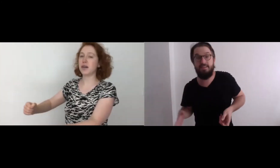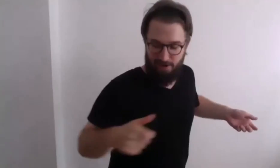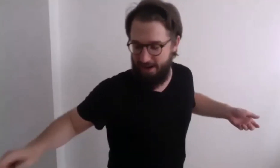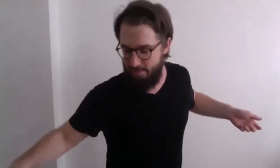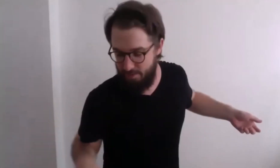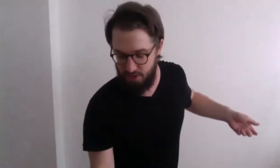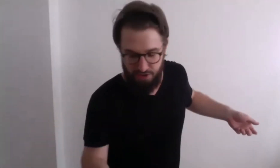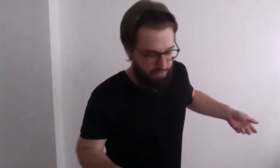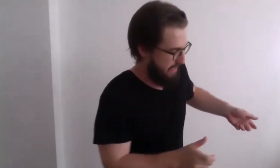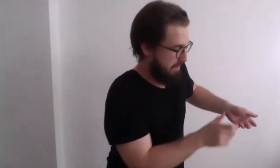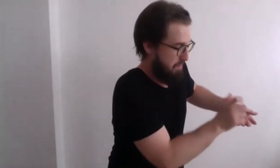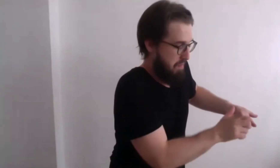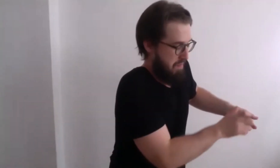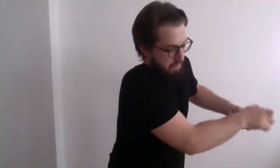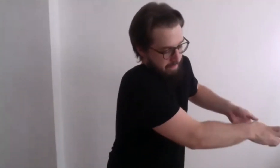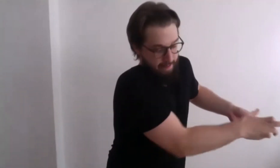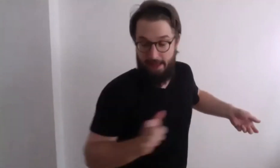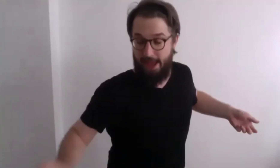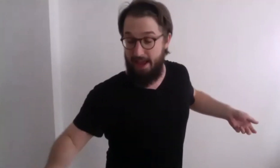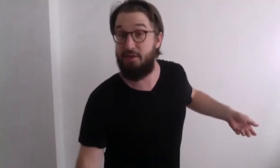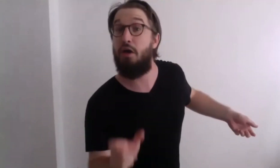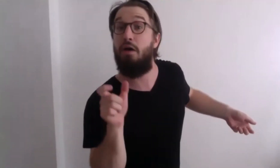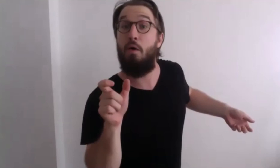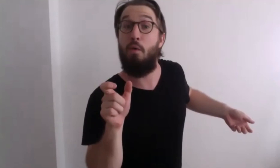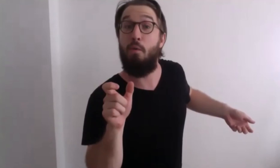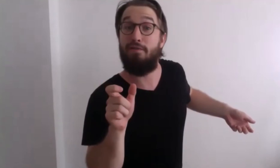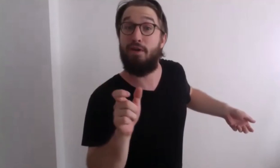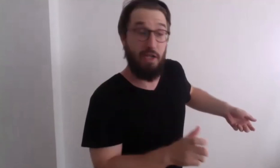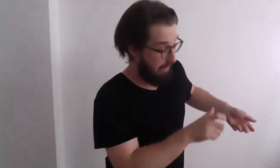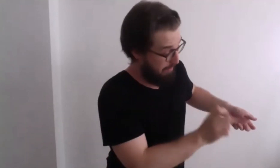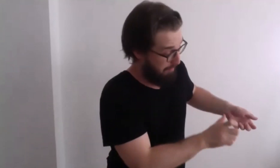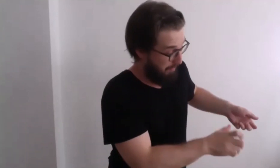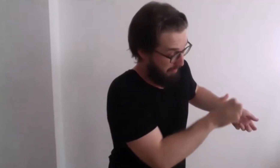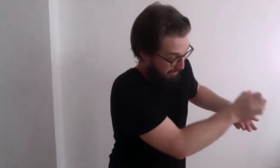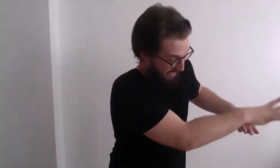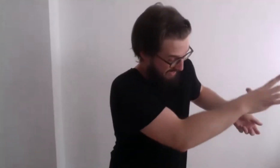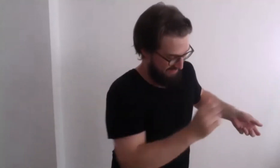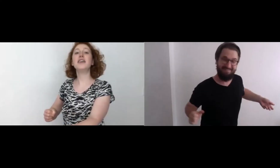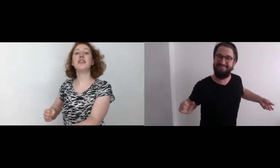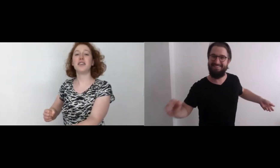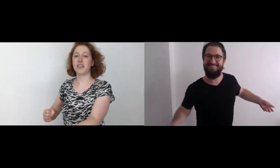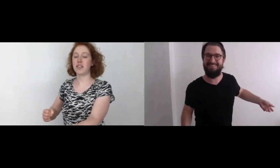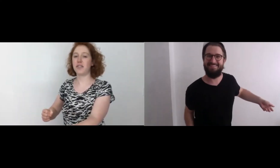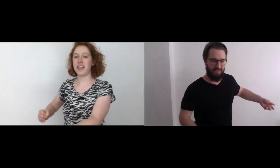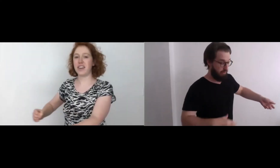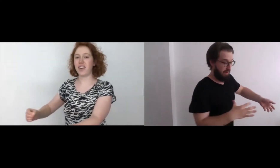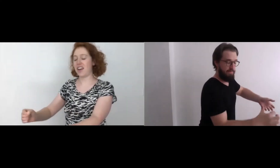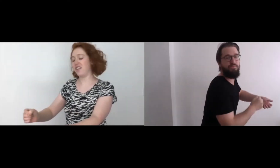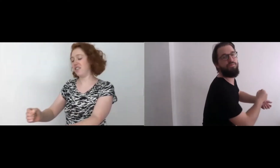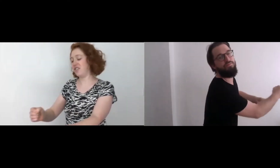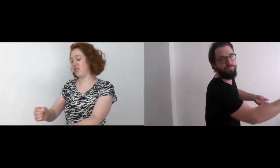Alright, I'm gonna put two in... and: one for good luck. Three, okay. - Alright.